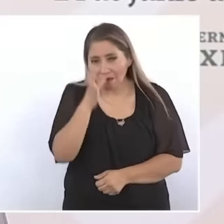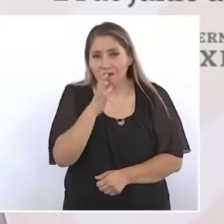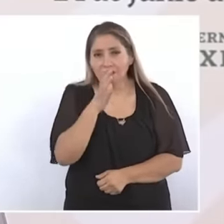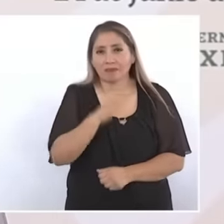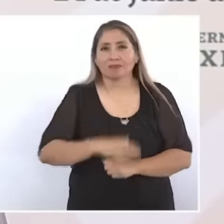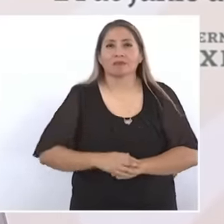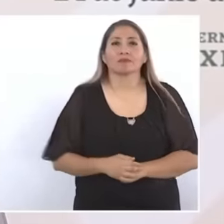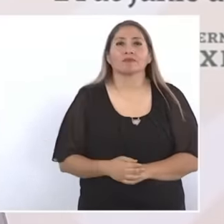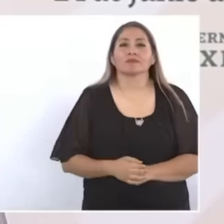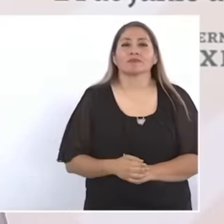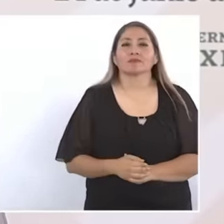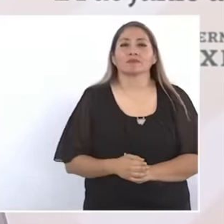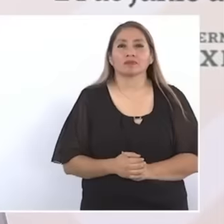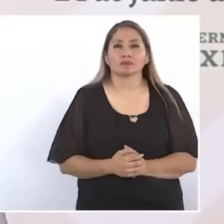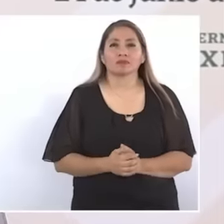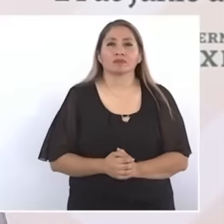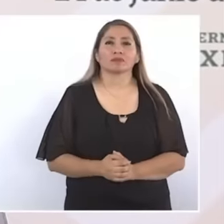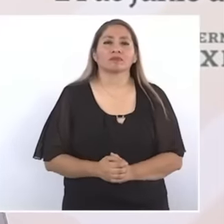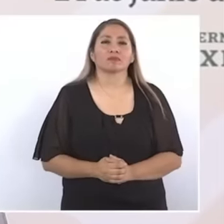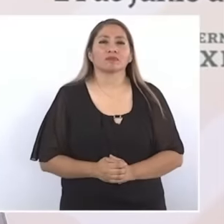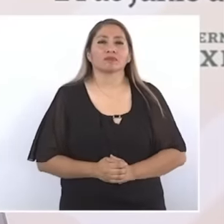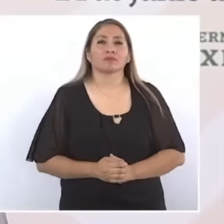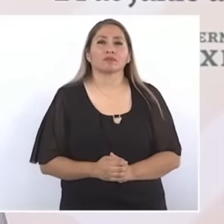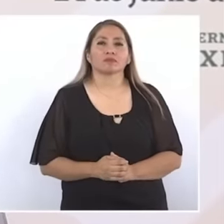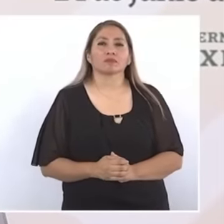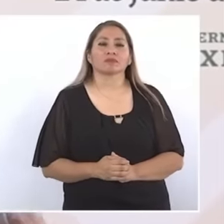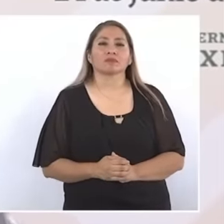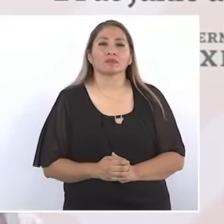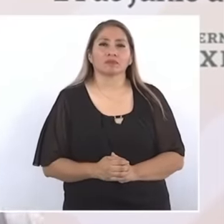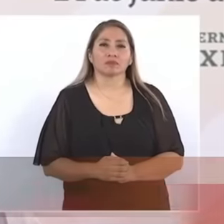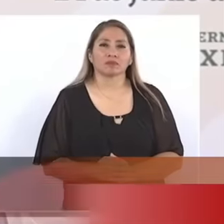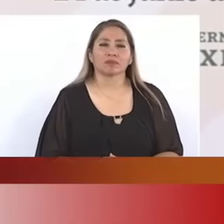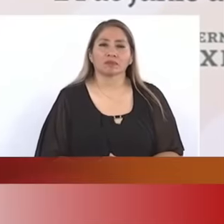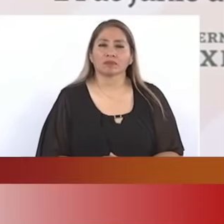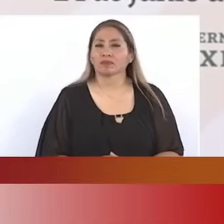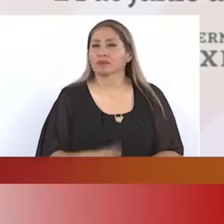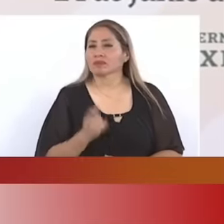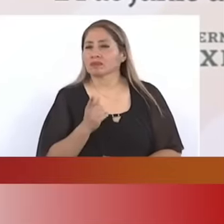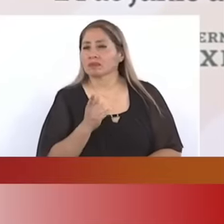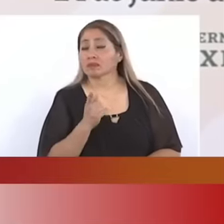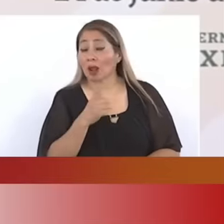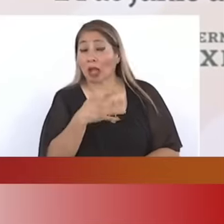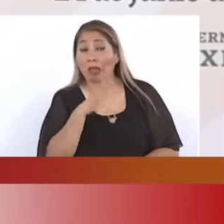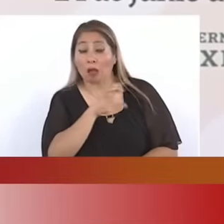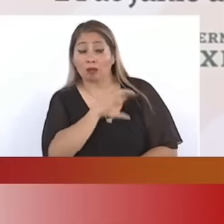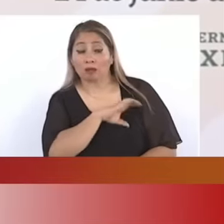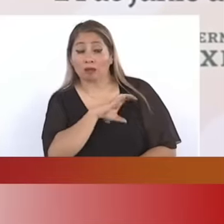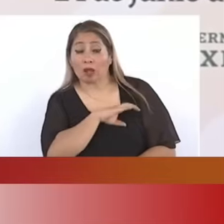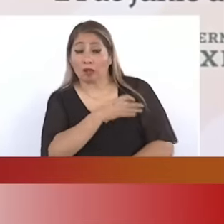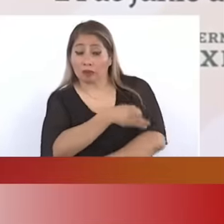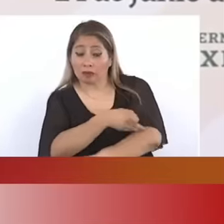, dear pasta relatives. from Conchos